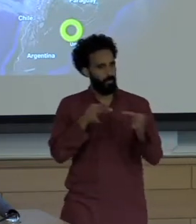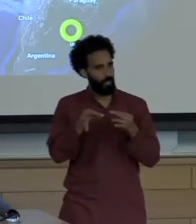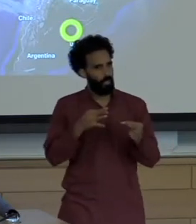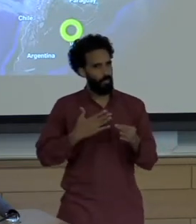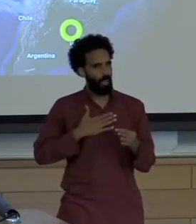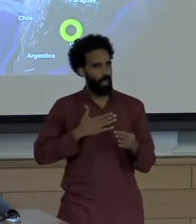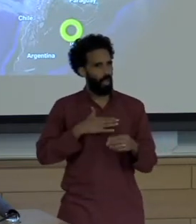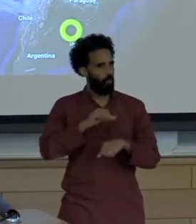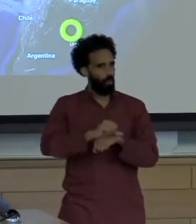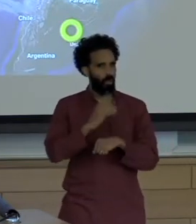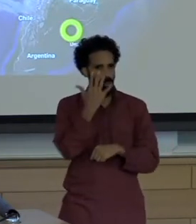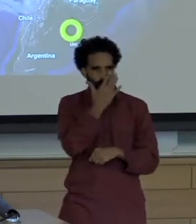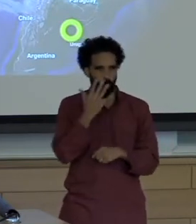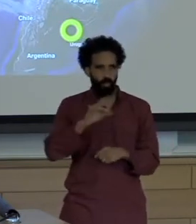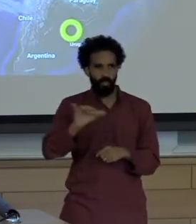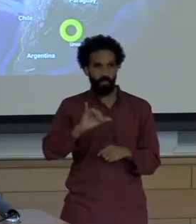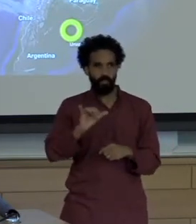quantitative content analysis and